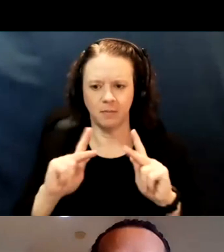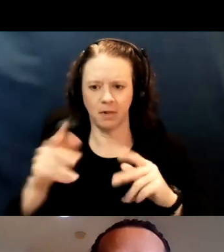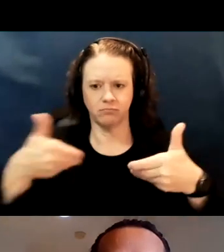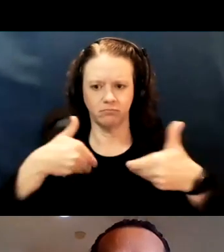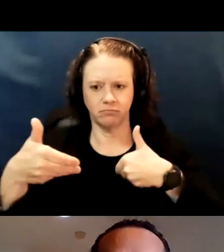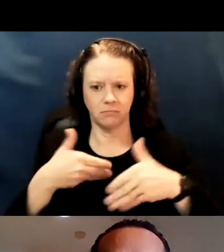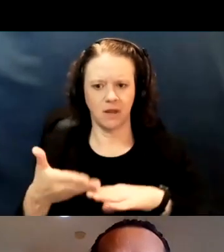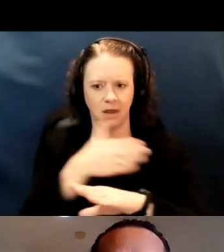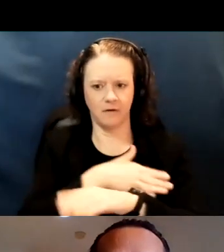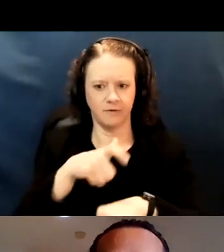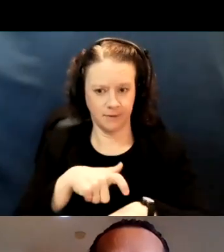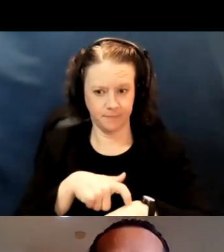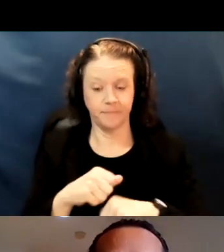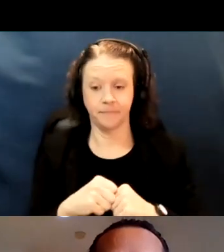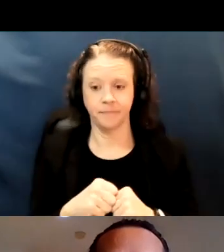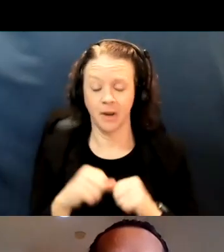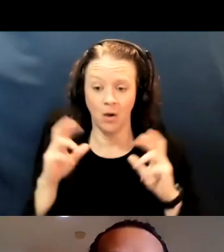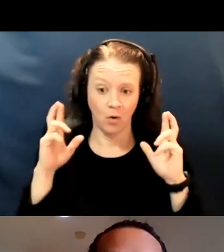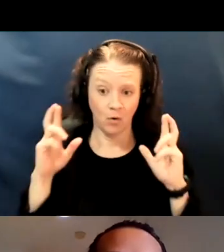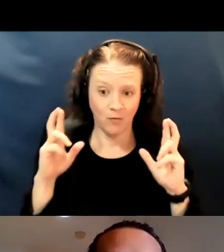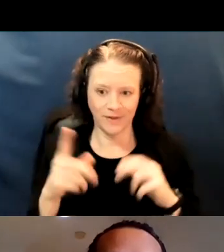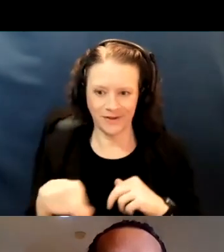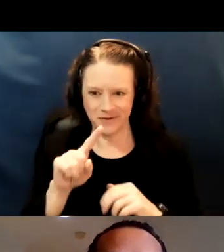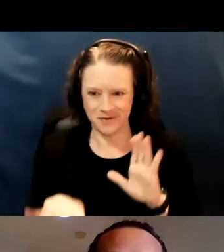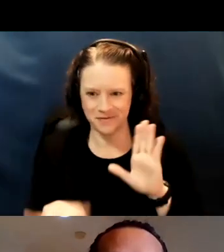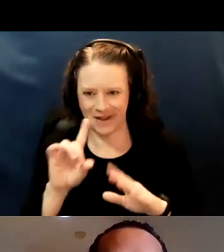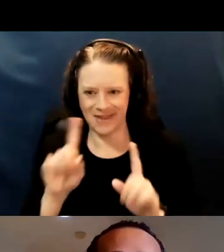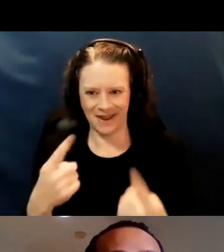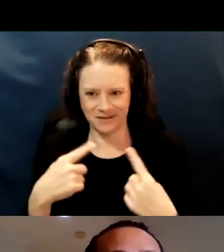So, hopefully, you'll find the answer to your questions in here.